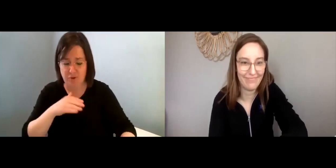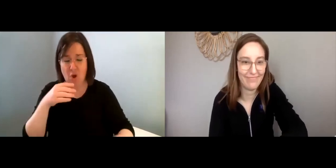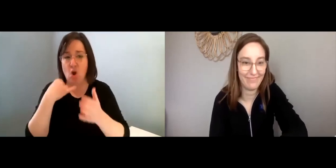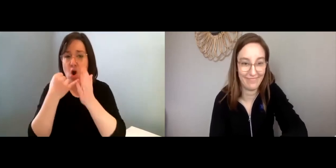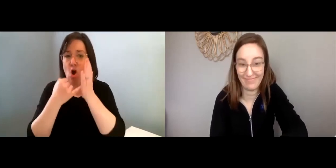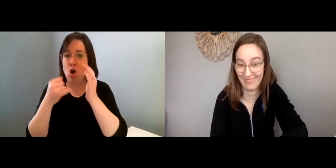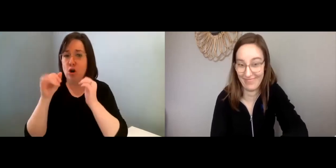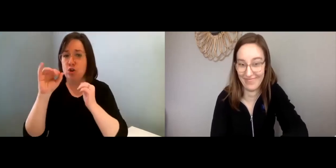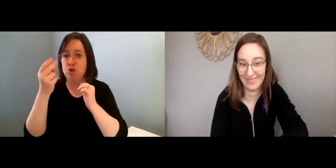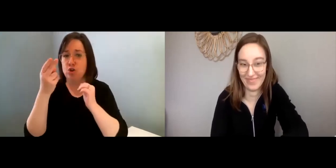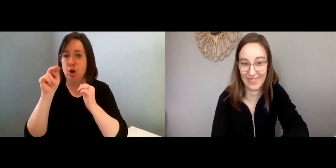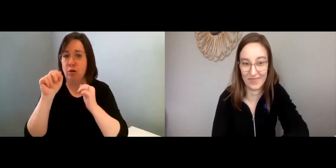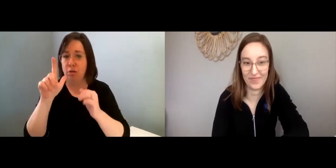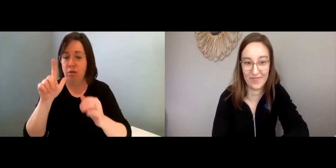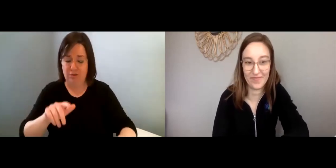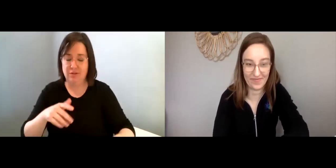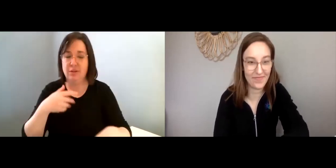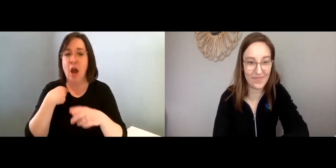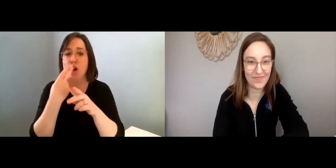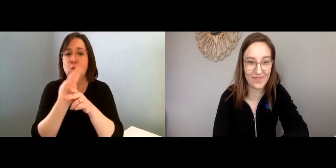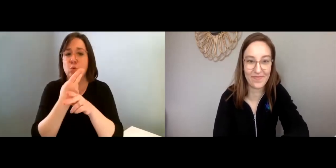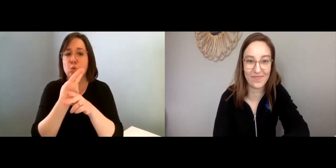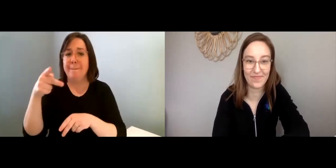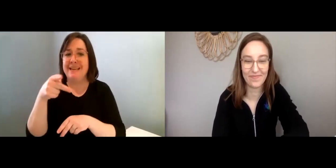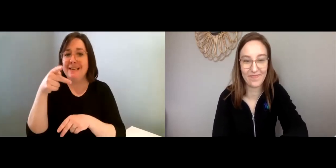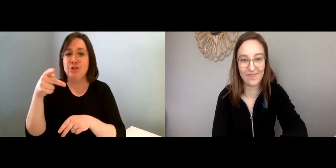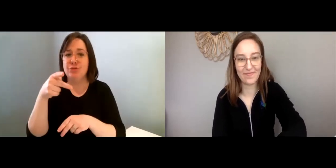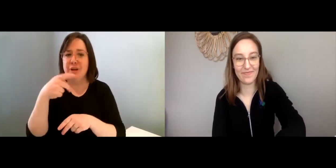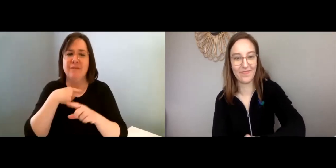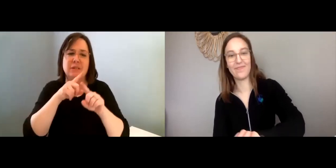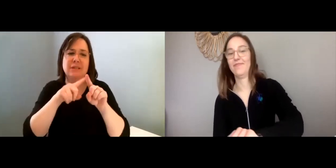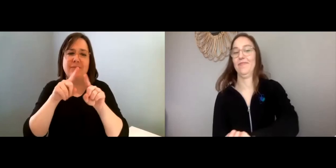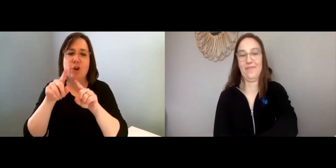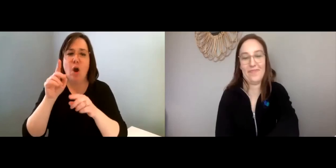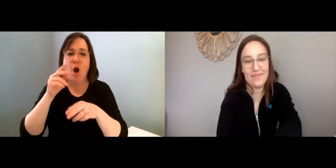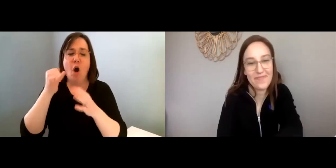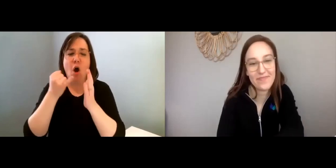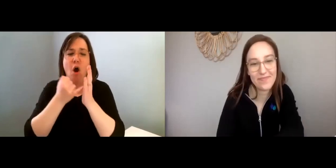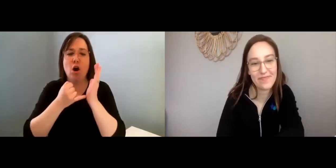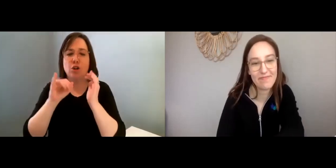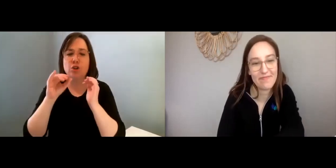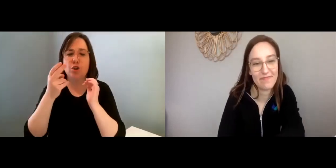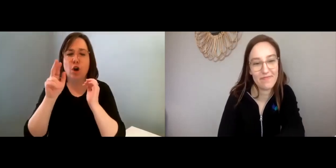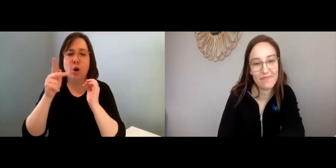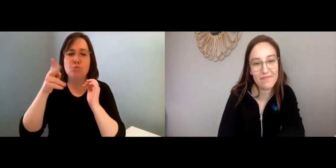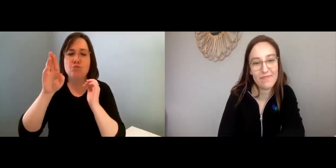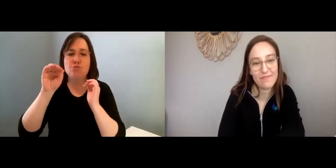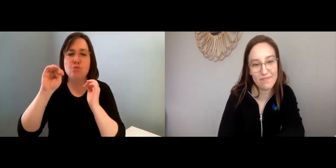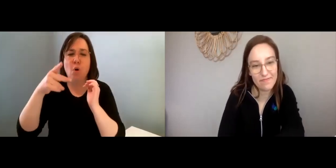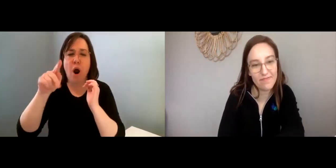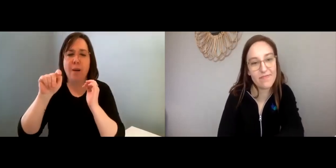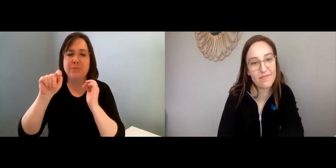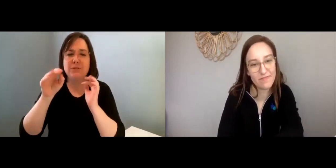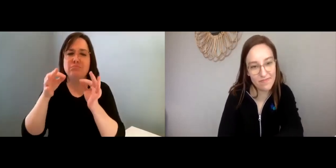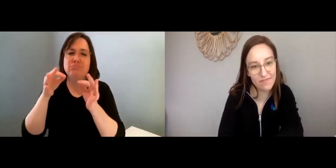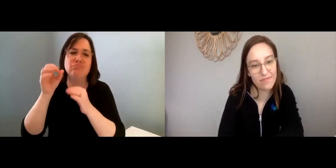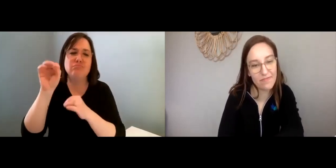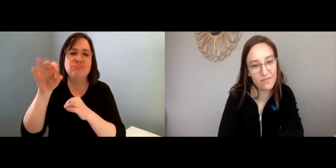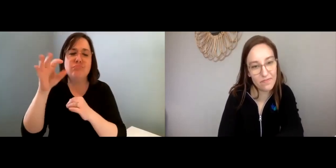Like I’ll show you the art journal that I use. I use Pinterest; they have different art journal prompts